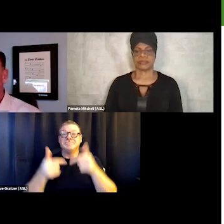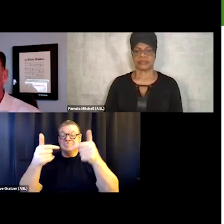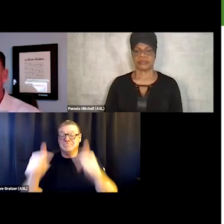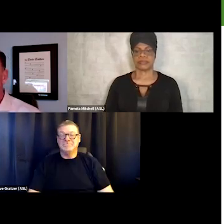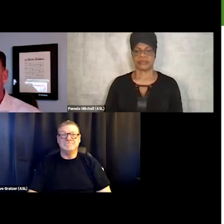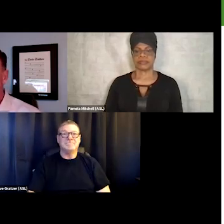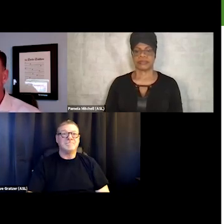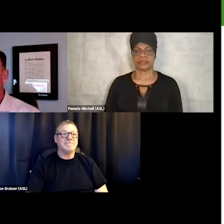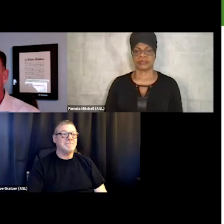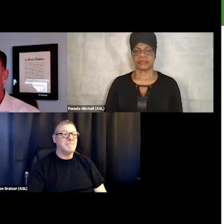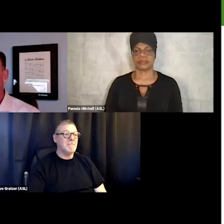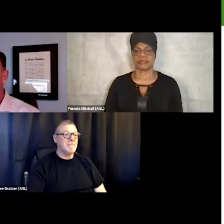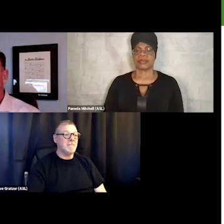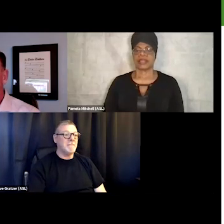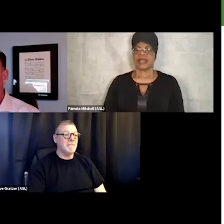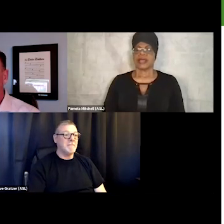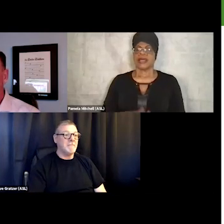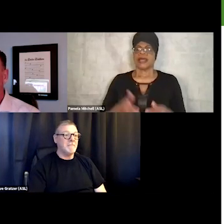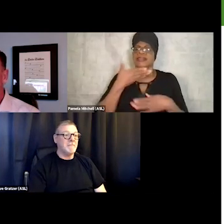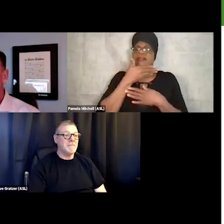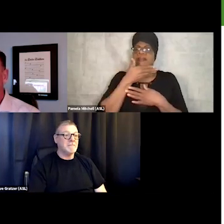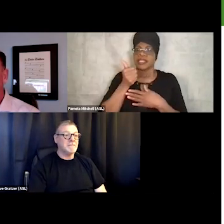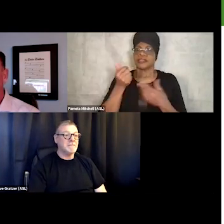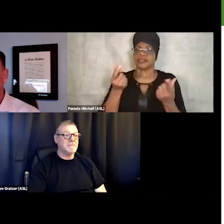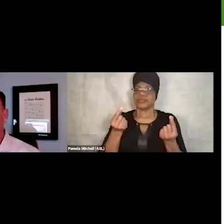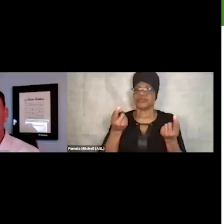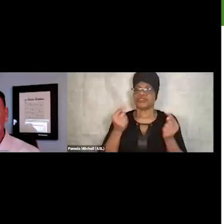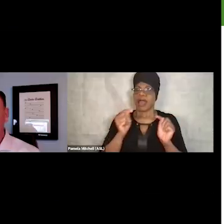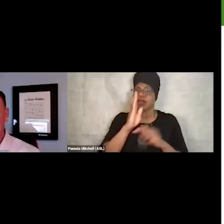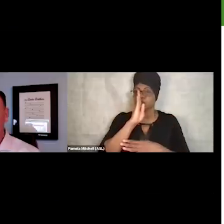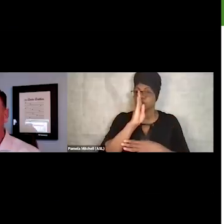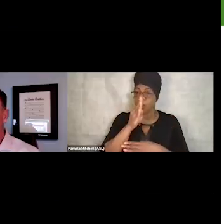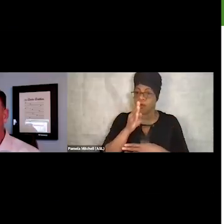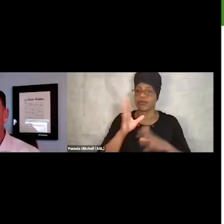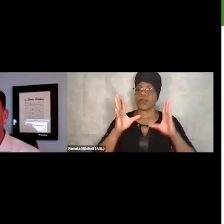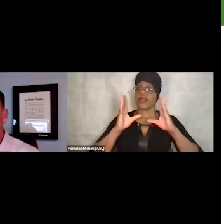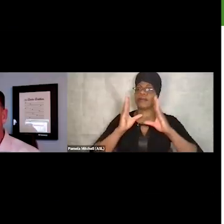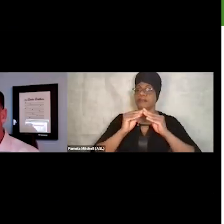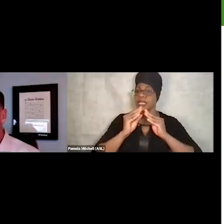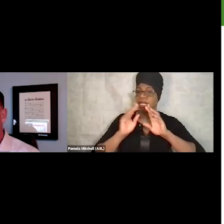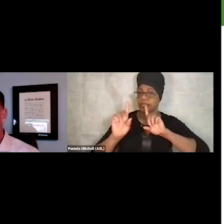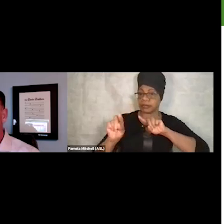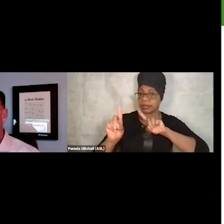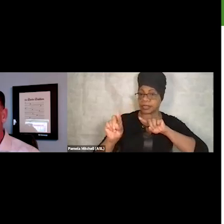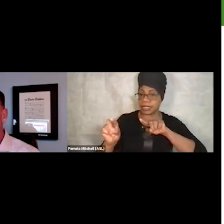"Hey, you know, try to stay sober, get to a meeting, and, you know, let's see you again in five days.